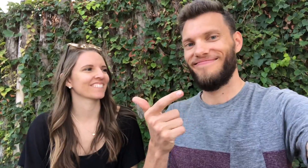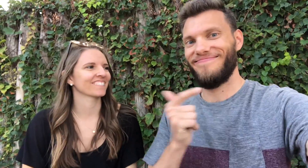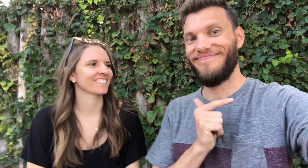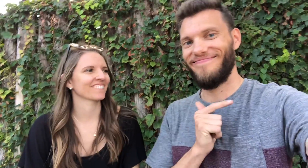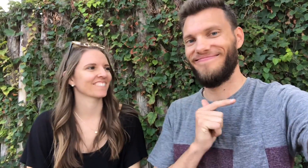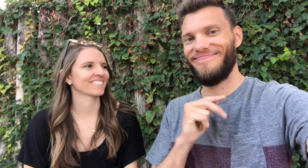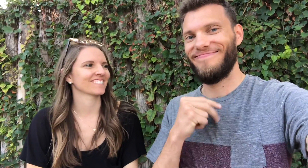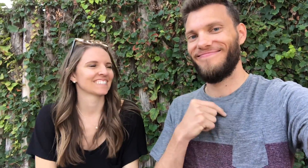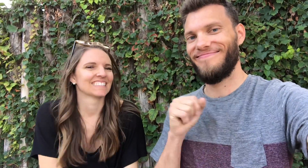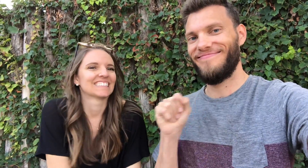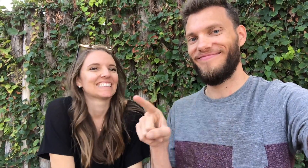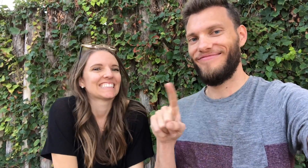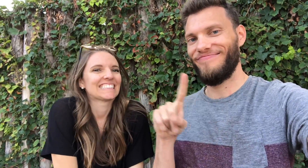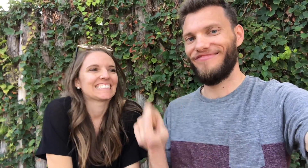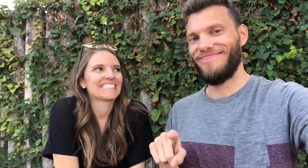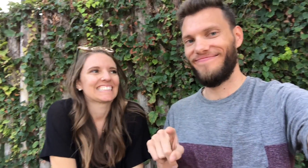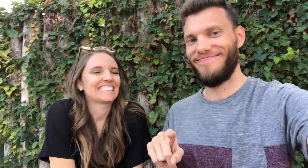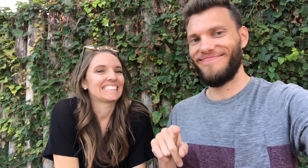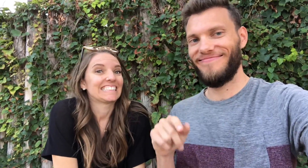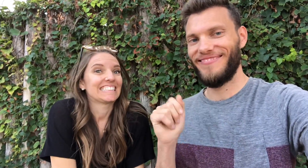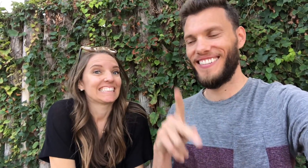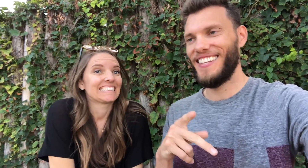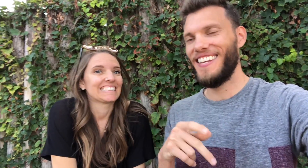My turn to ask a question!